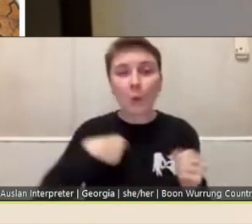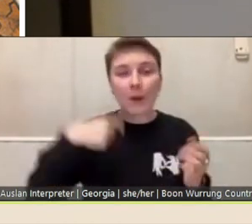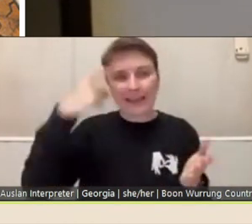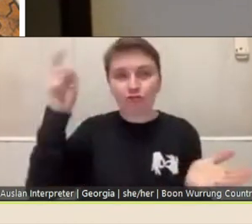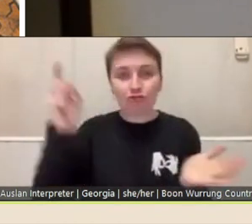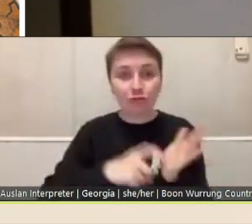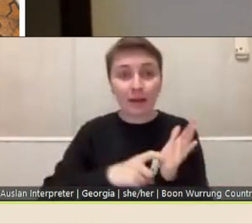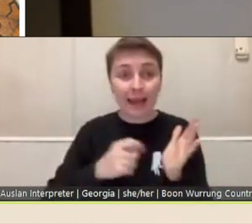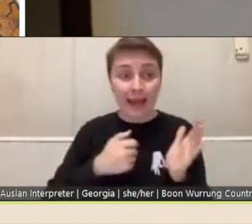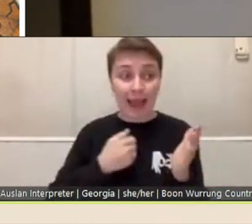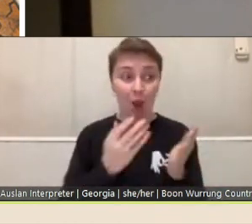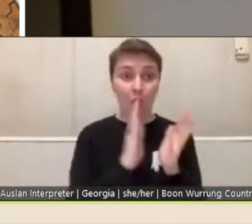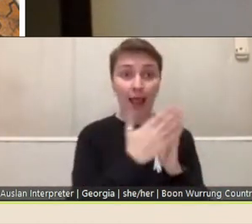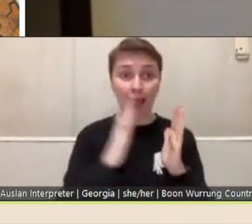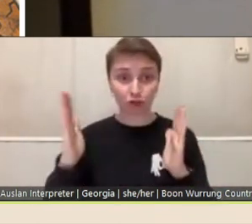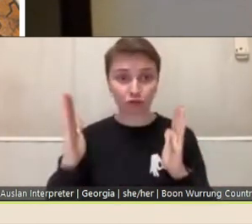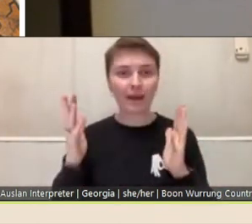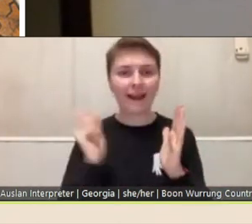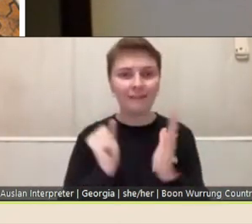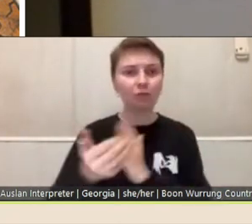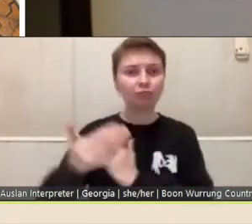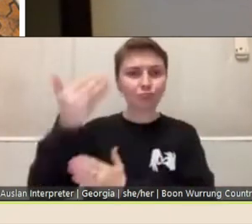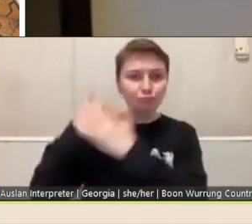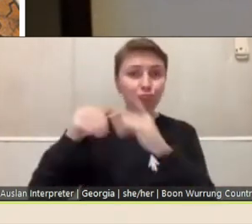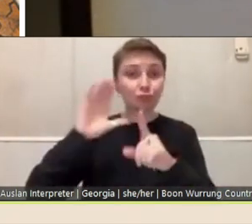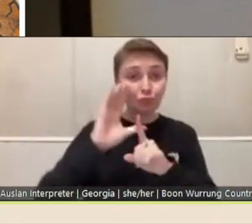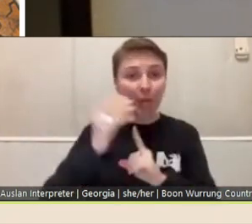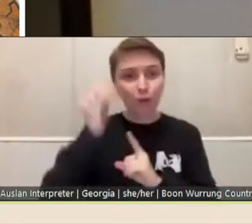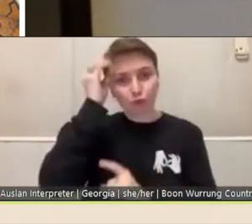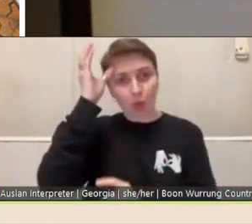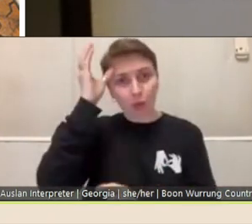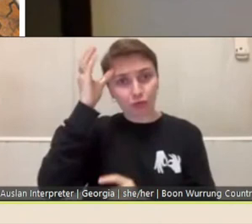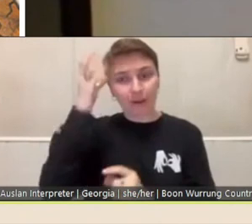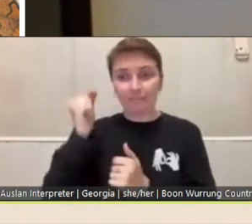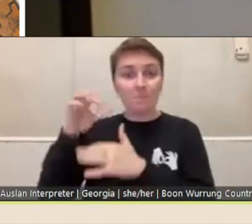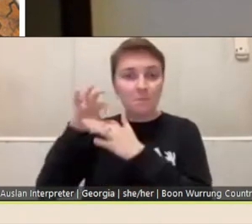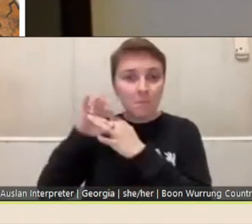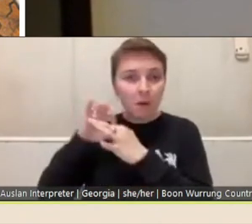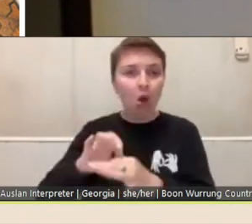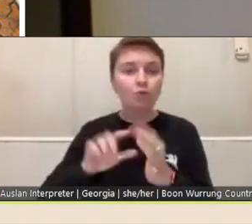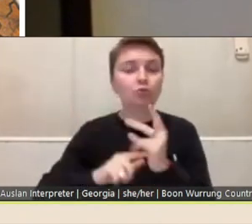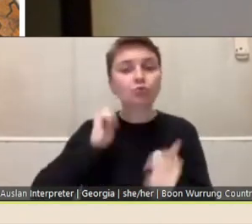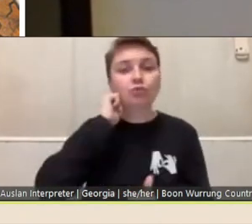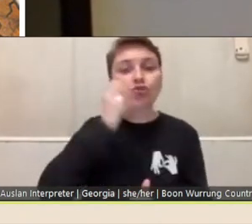hold traditional cultural knowledge belonging to Indigenous communities in Victoria and around